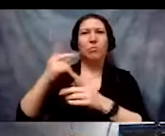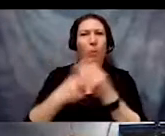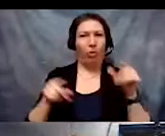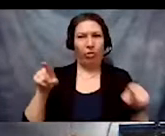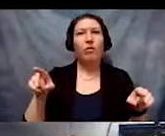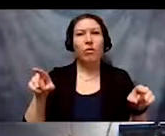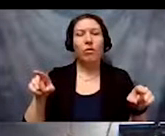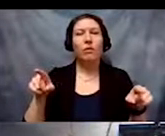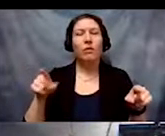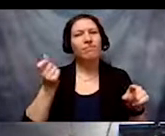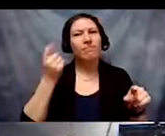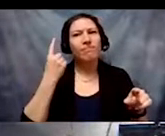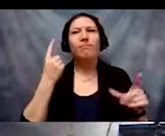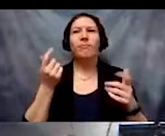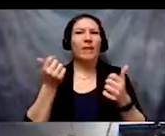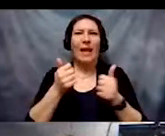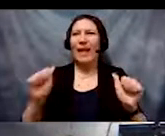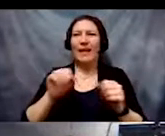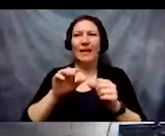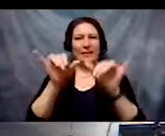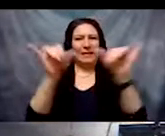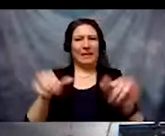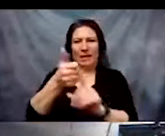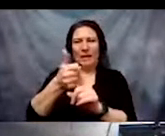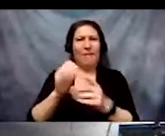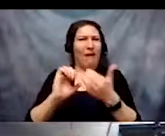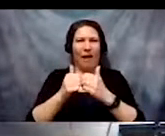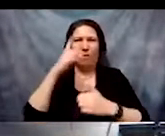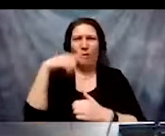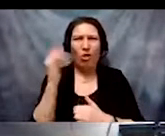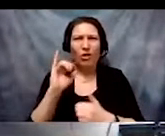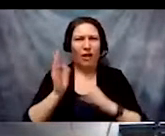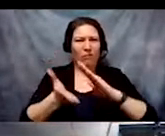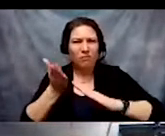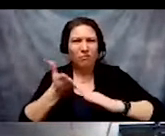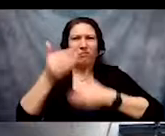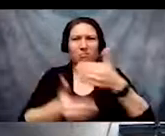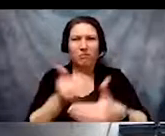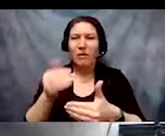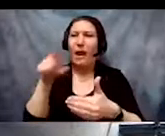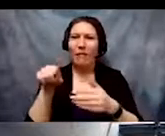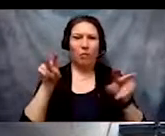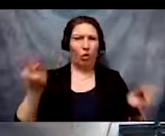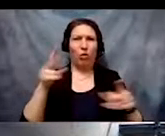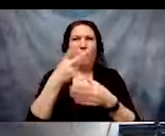understand how any oppressive system works. So the two questions I want you to